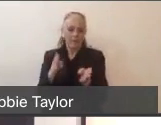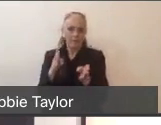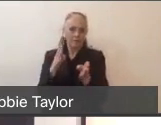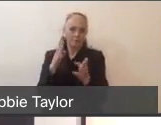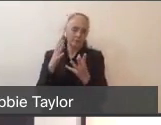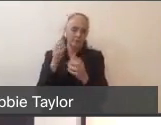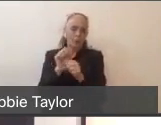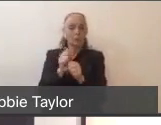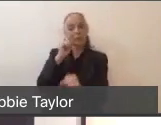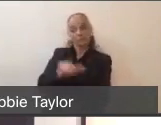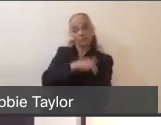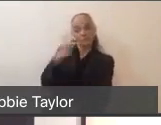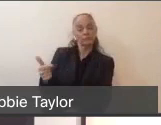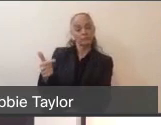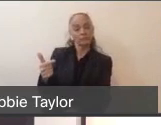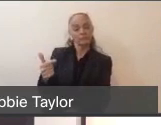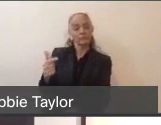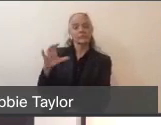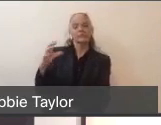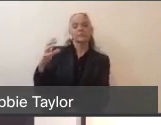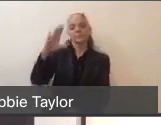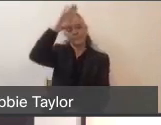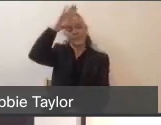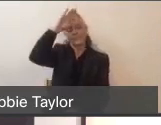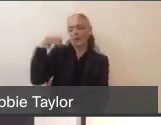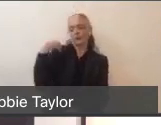to turn it over to him. There you go, Chief Brown.